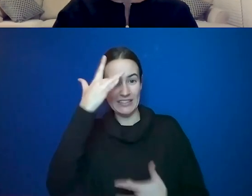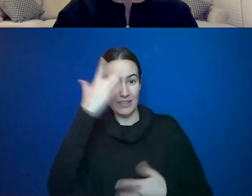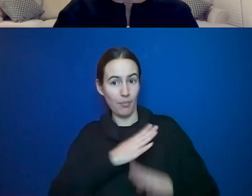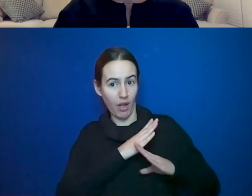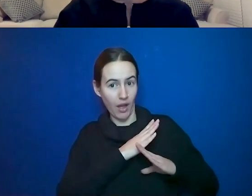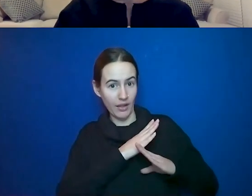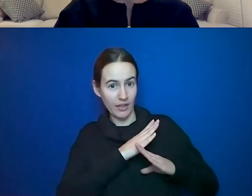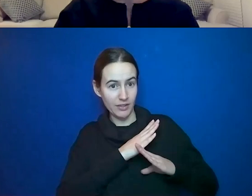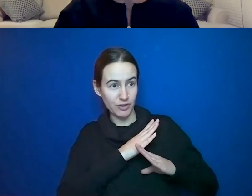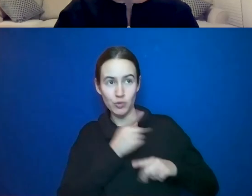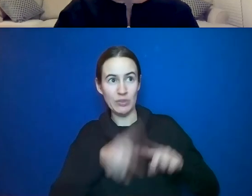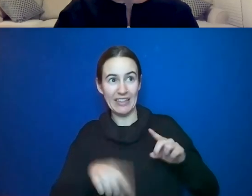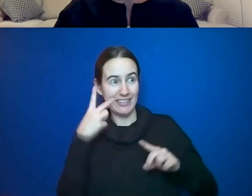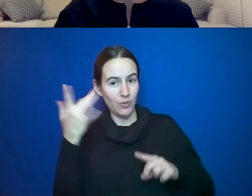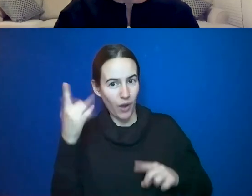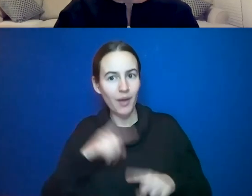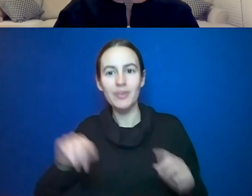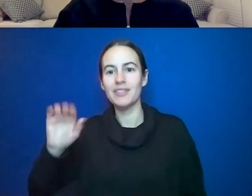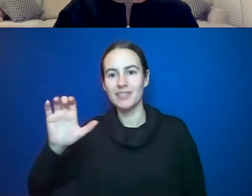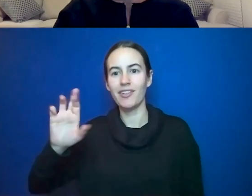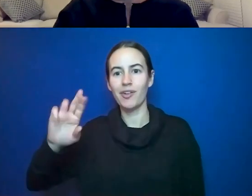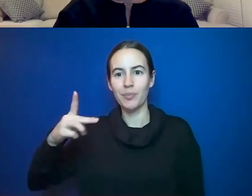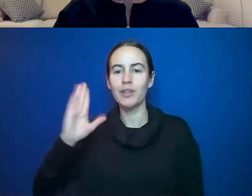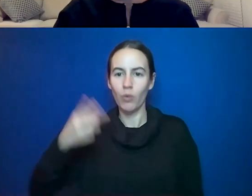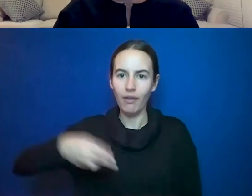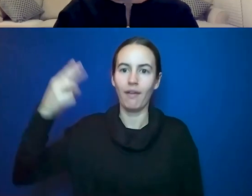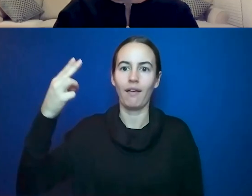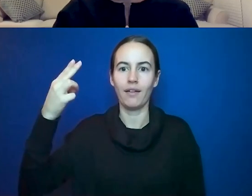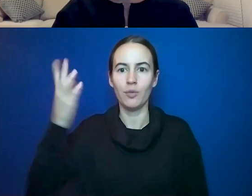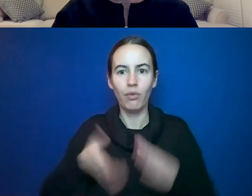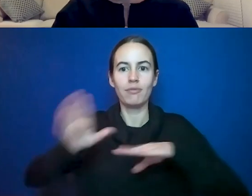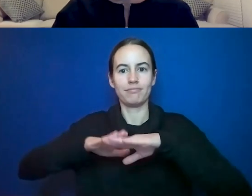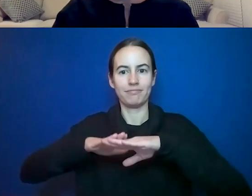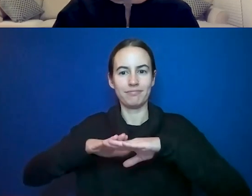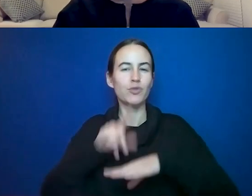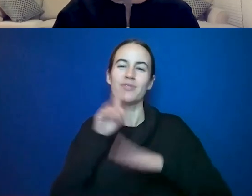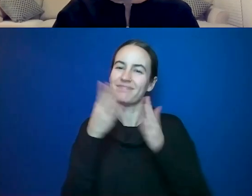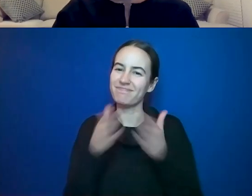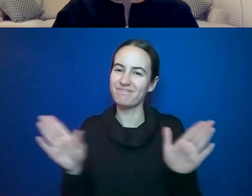it's very general. But most docs